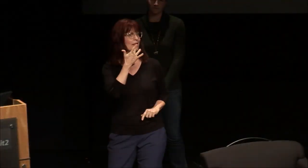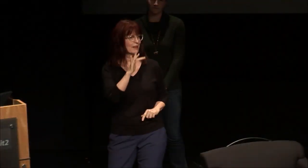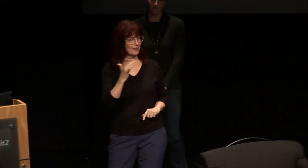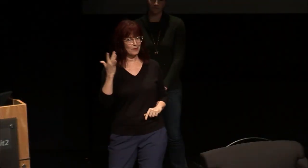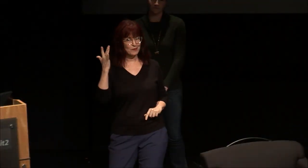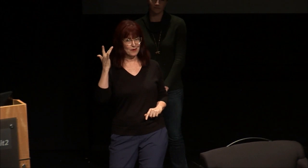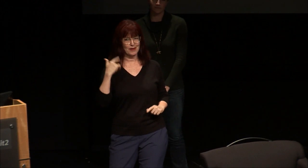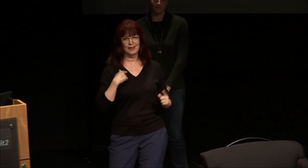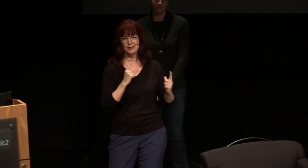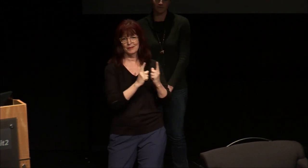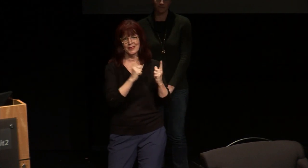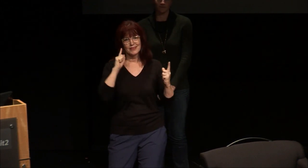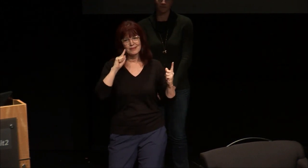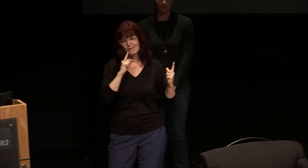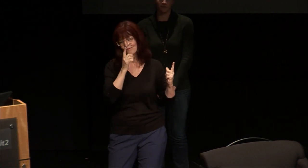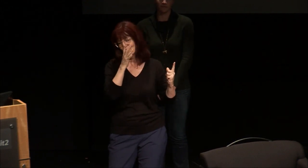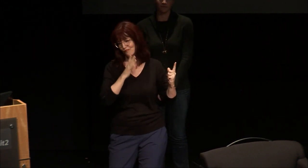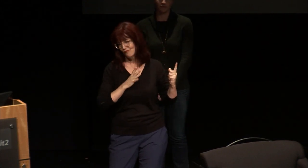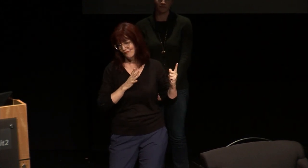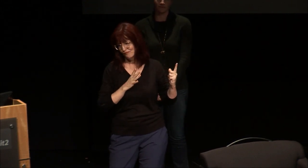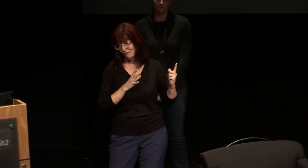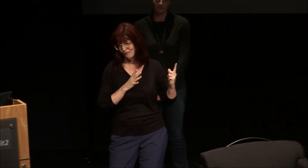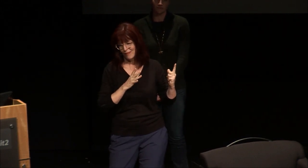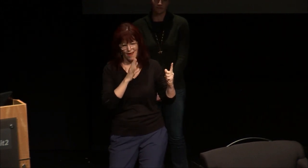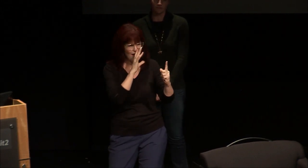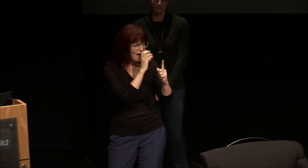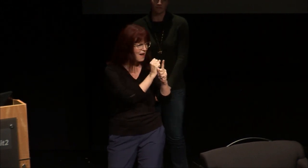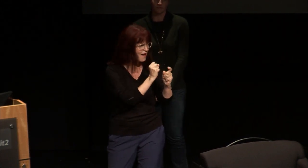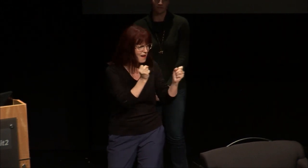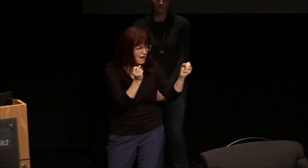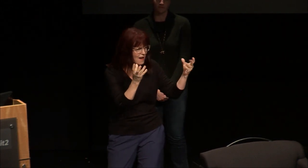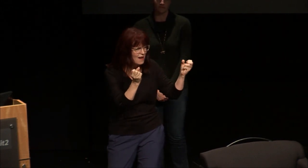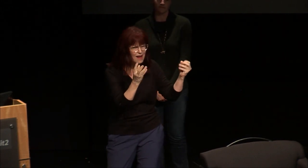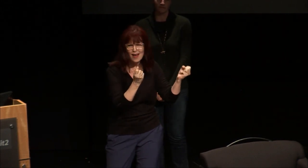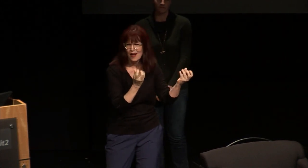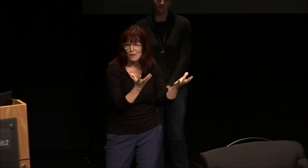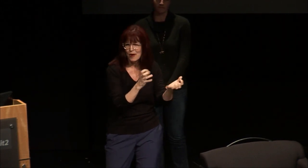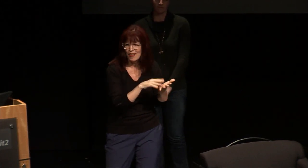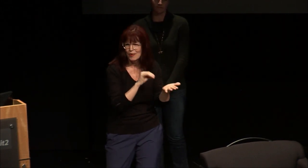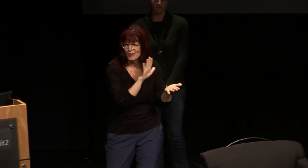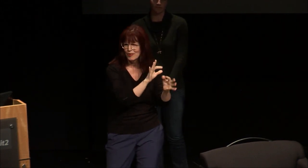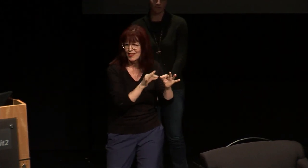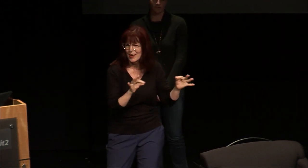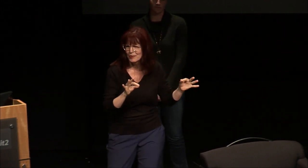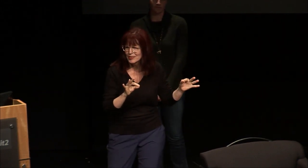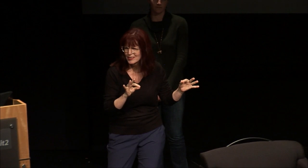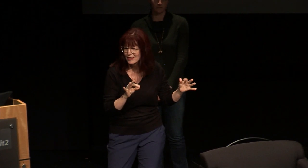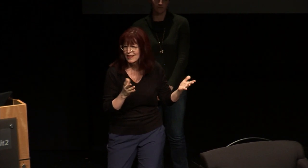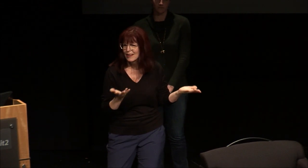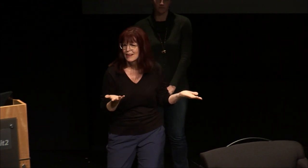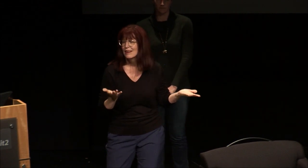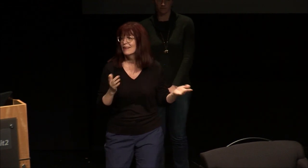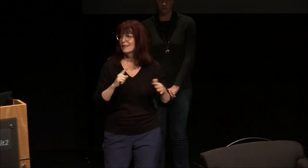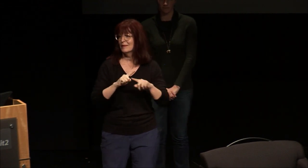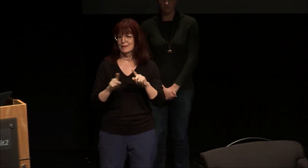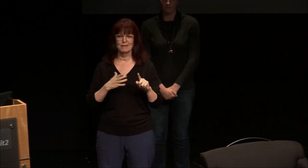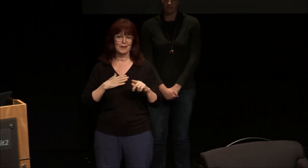but I was lucky enough as a child to meet a deaf woman I was fascinated by sign language I wanted to learn her language